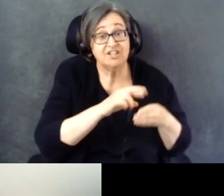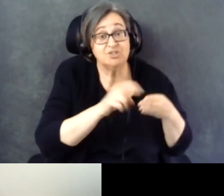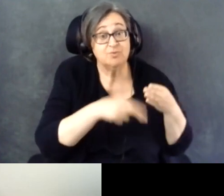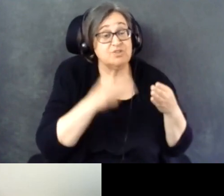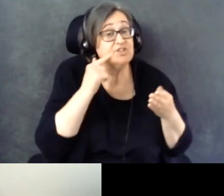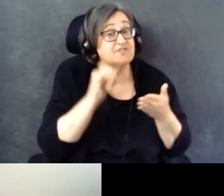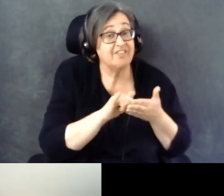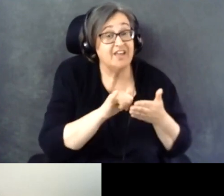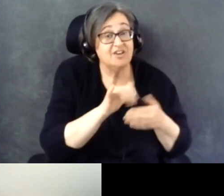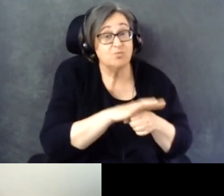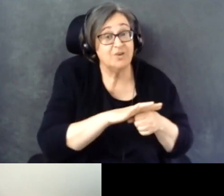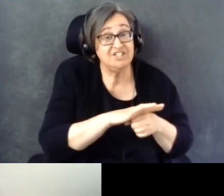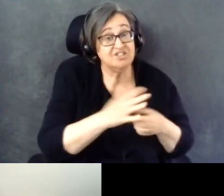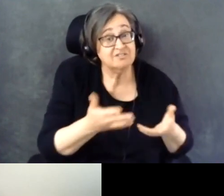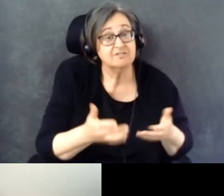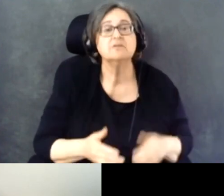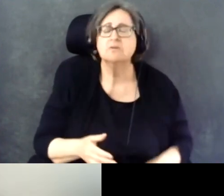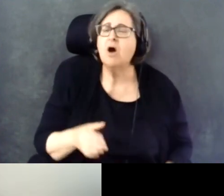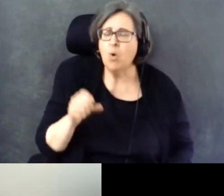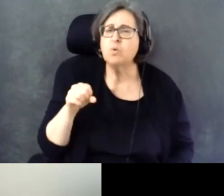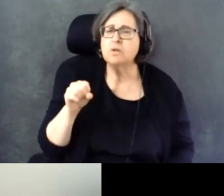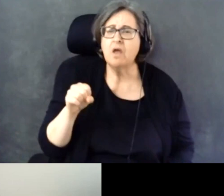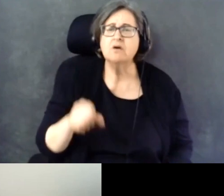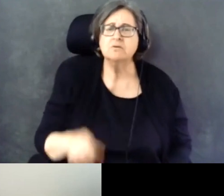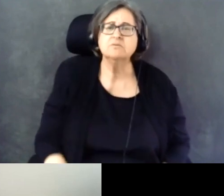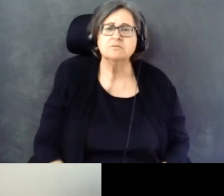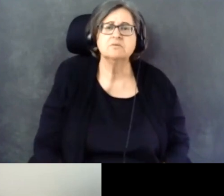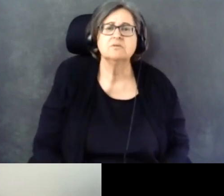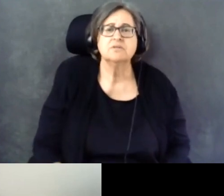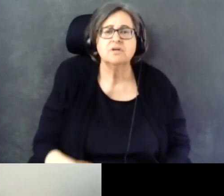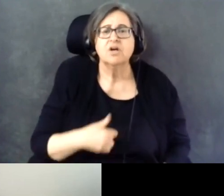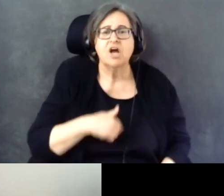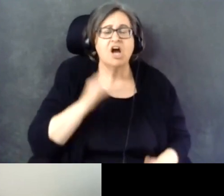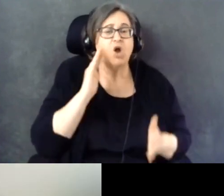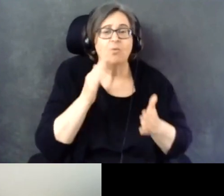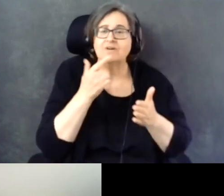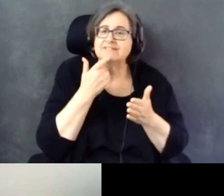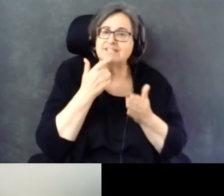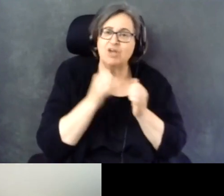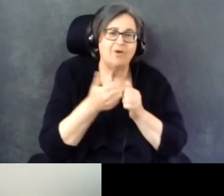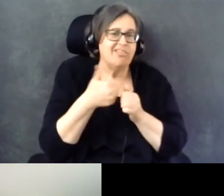It did. Though I'll acknowledge with any survey of voters.